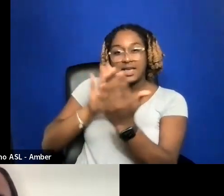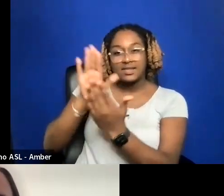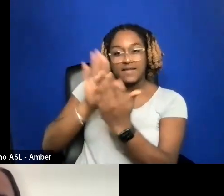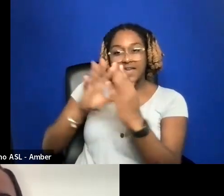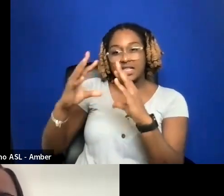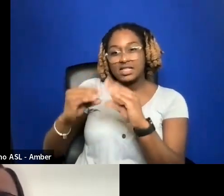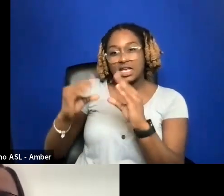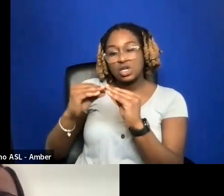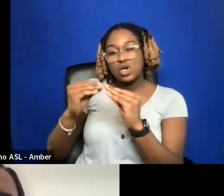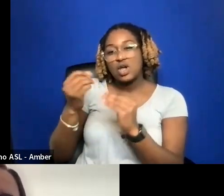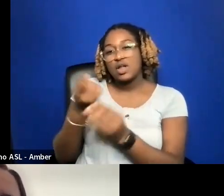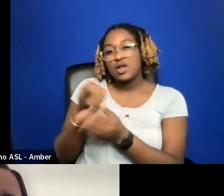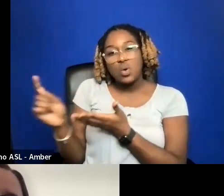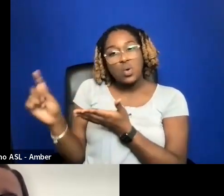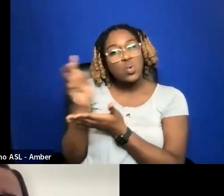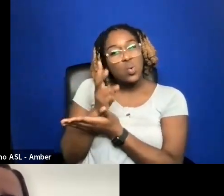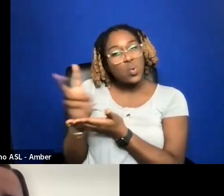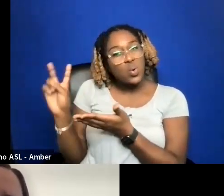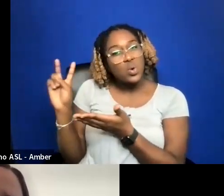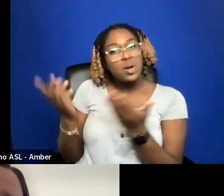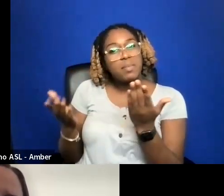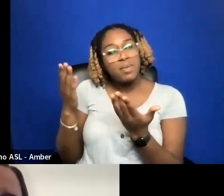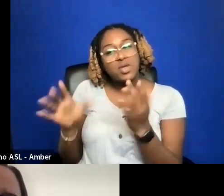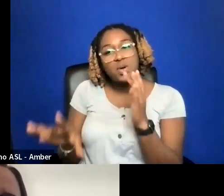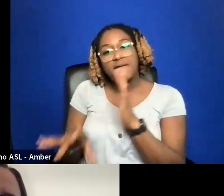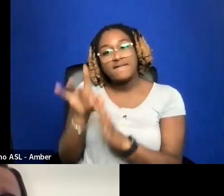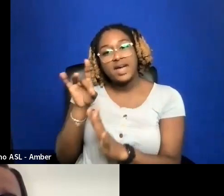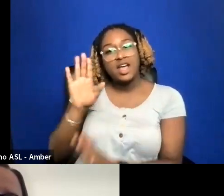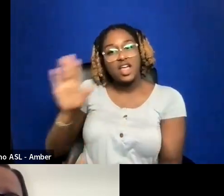YOU MIGHT BE ABLE TO FIND IT ON THEIR YOUTUBE PLATFORM.